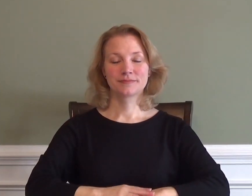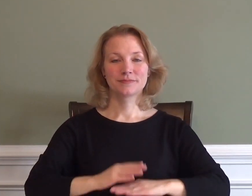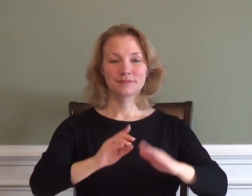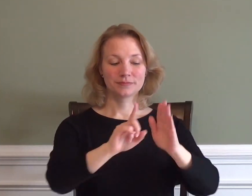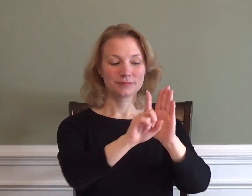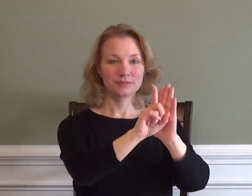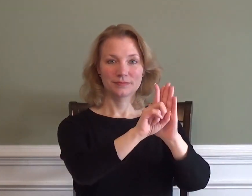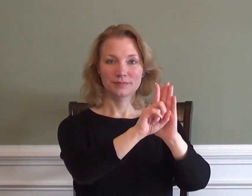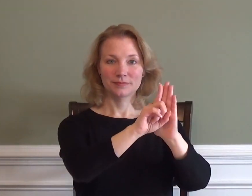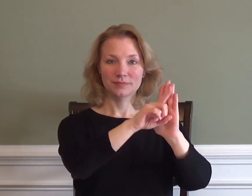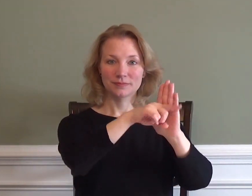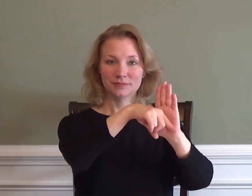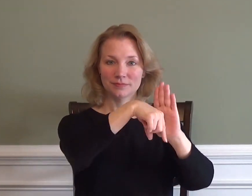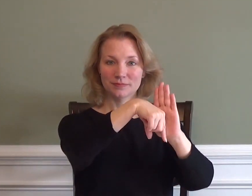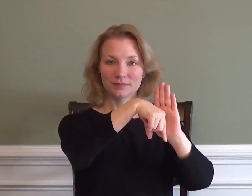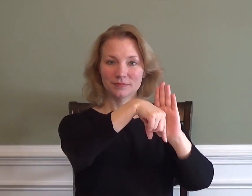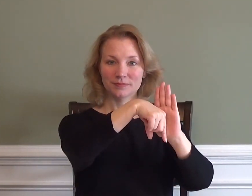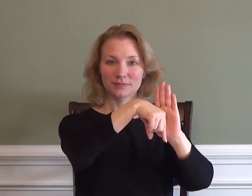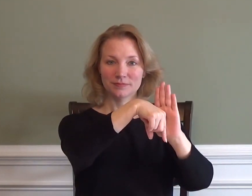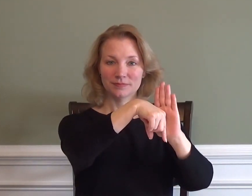HALF HOUR